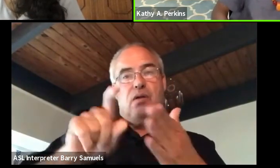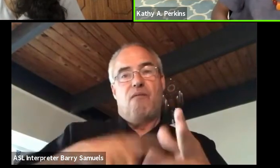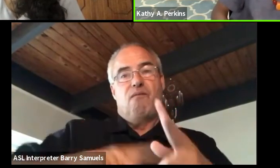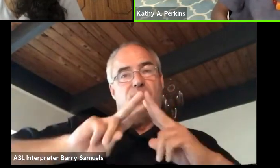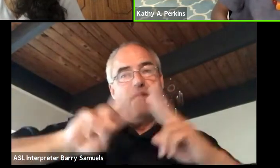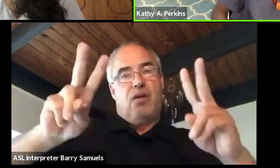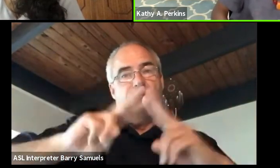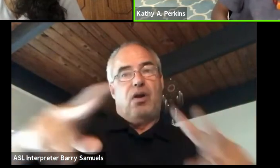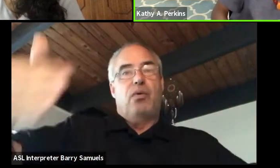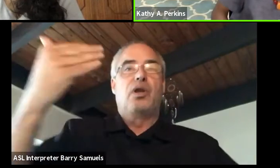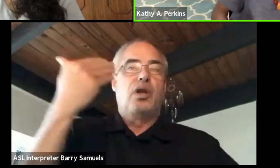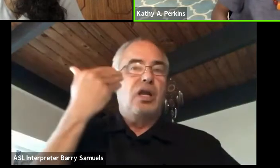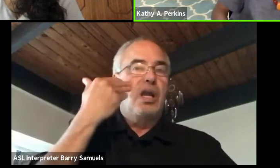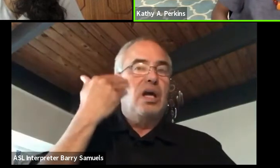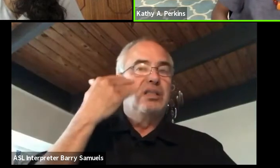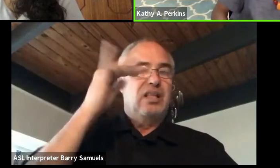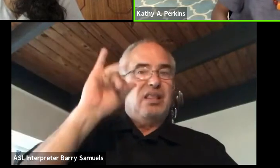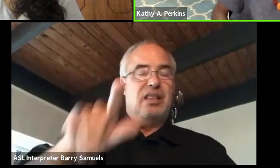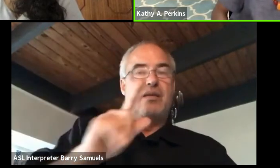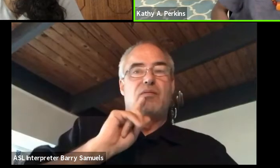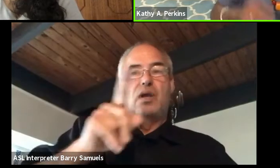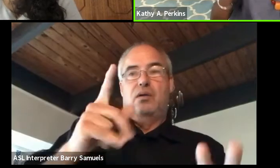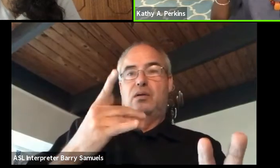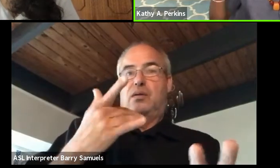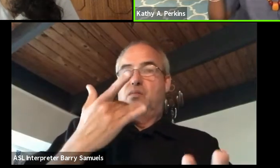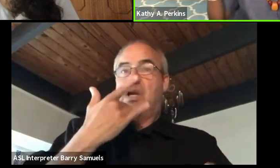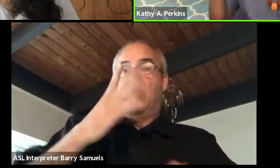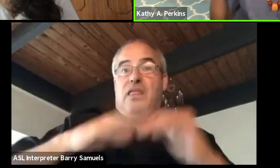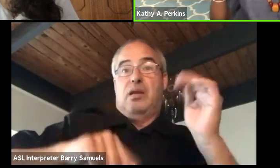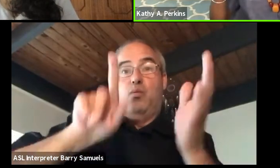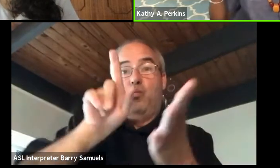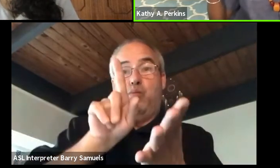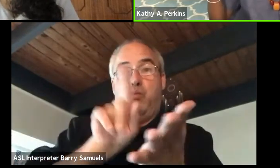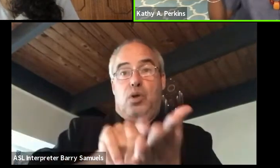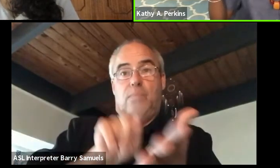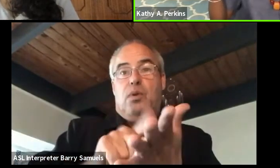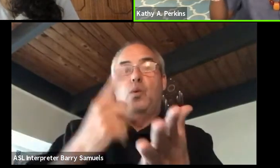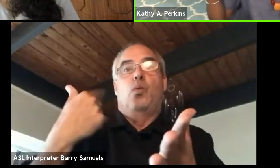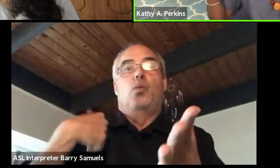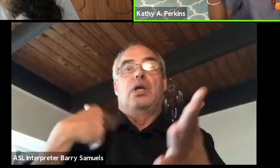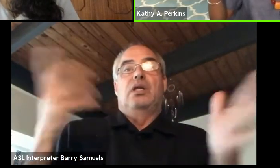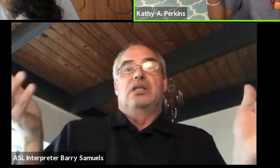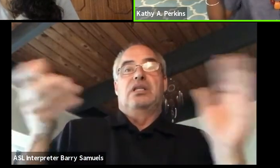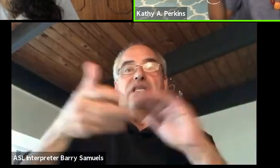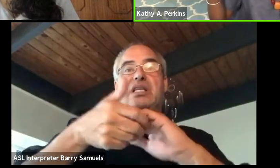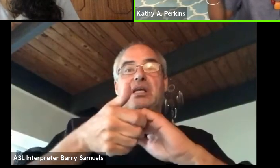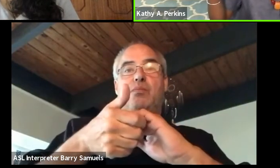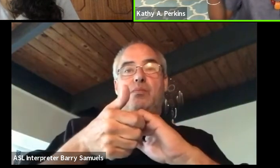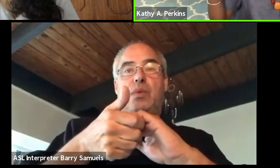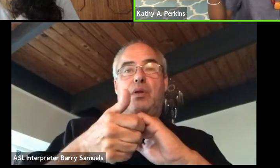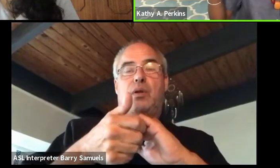and so Routledge was my publisher, we teamed up. I said, can we team up with somebody in South Africa,